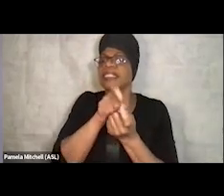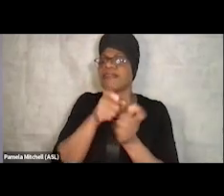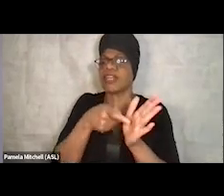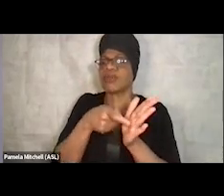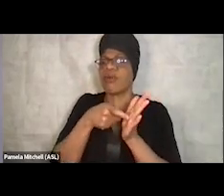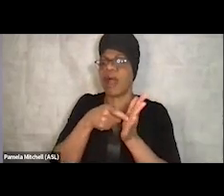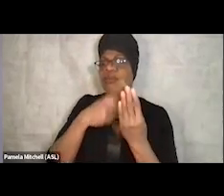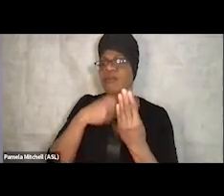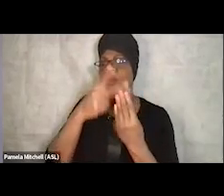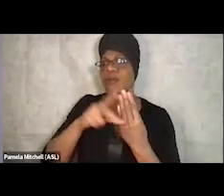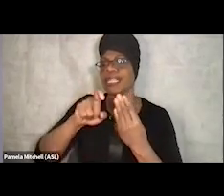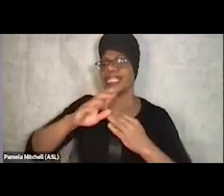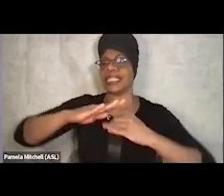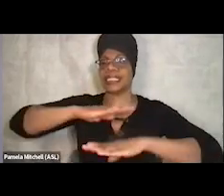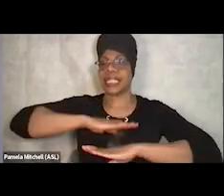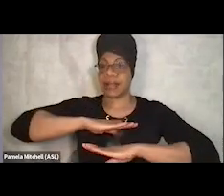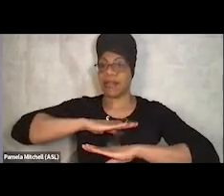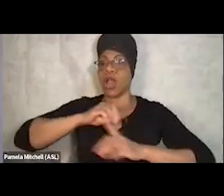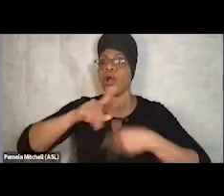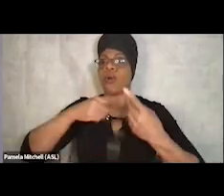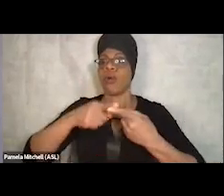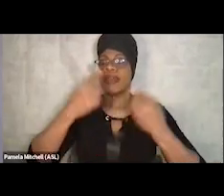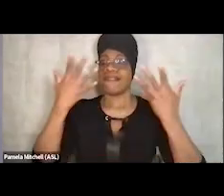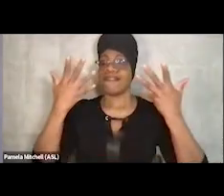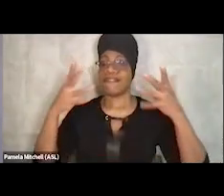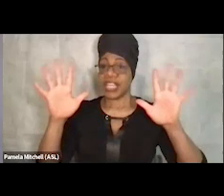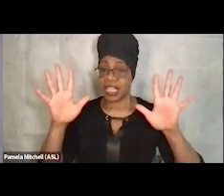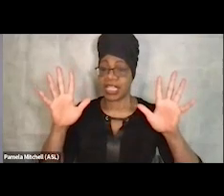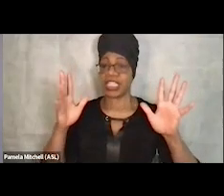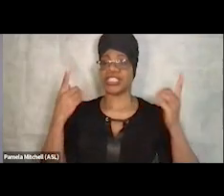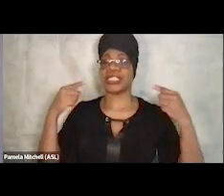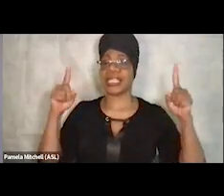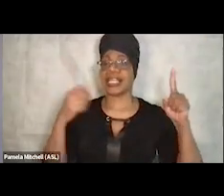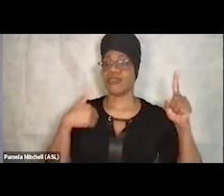When completed with that successfully, you know, we have transitional housing then that people can step into